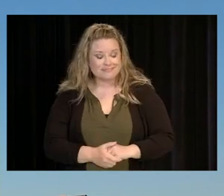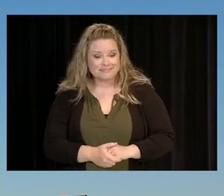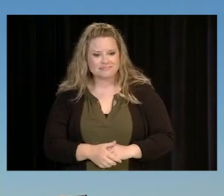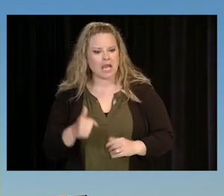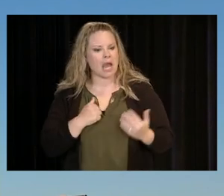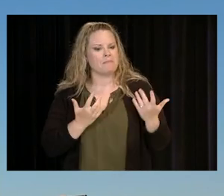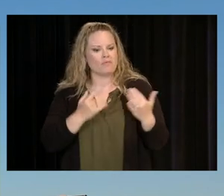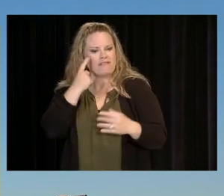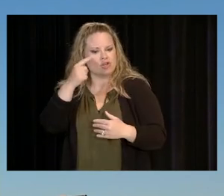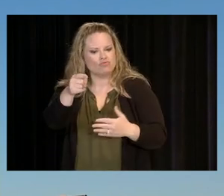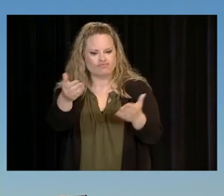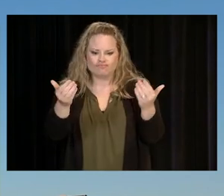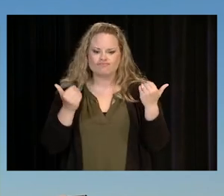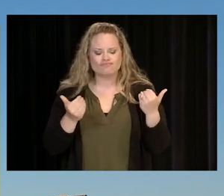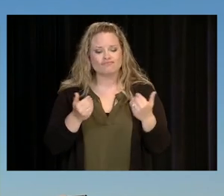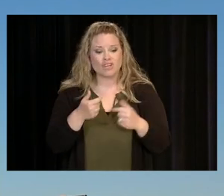I'LL WAIT AND I WANT YOU TO GET IT ON VIDEO.